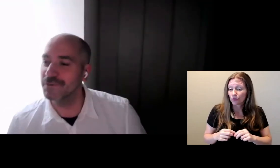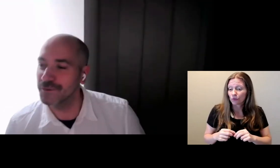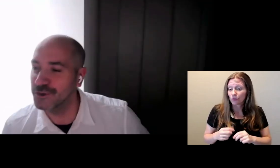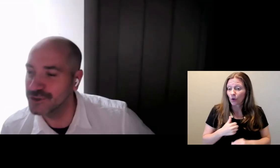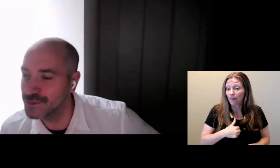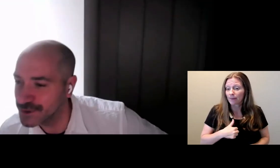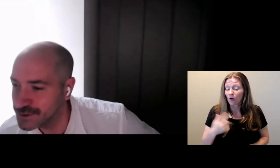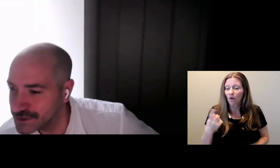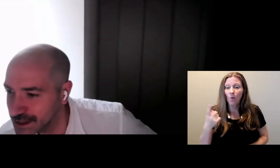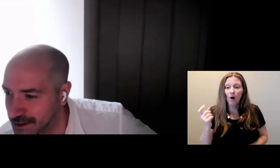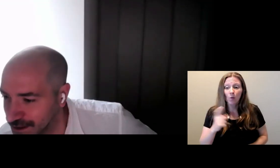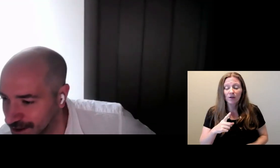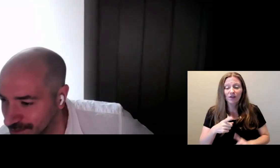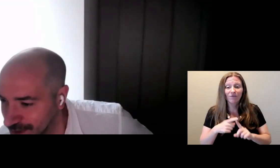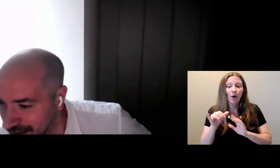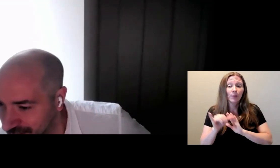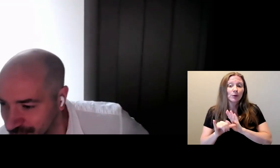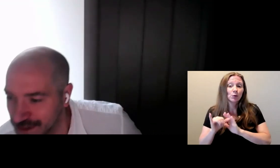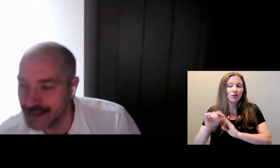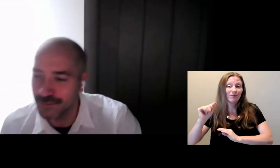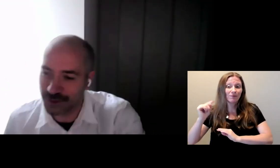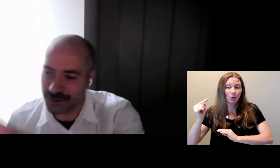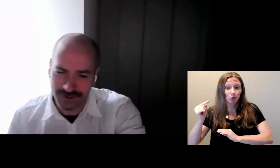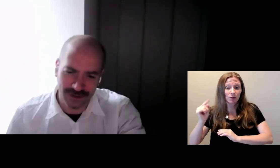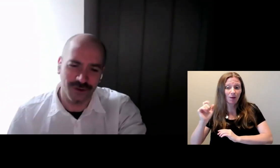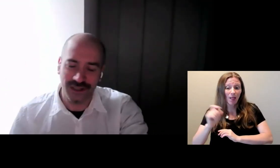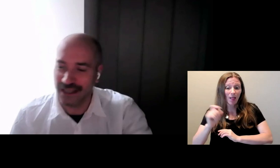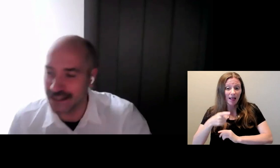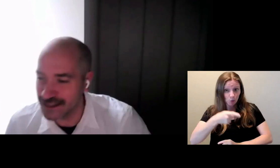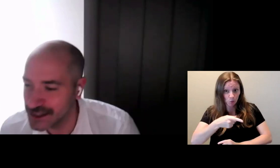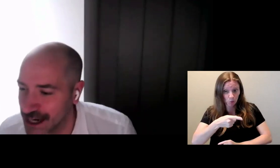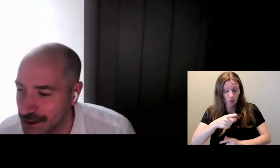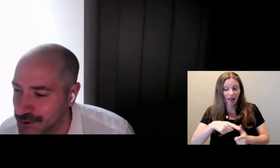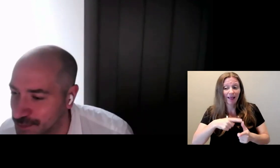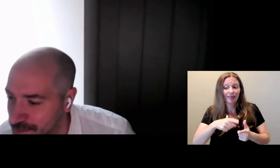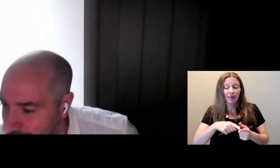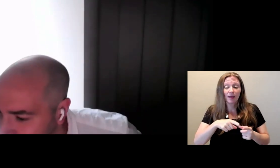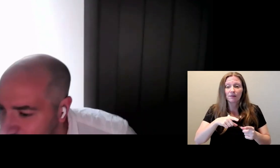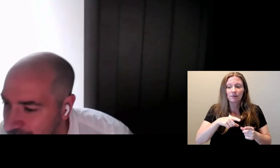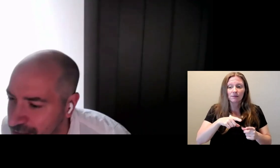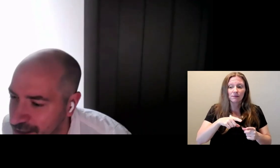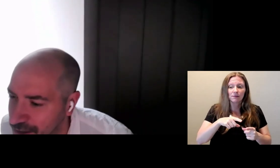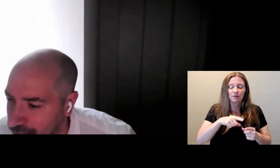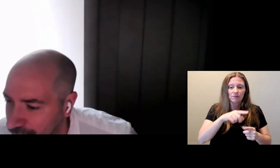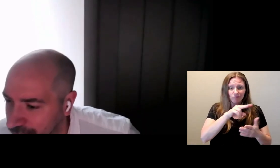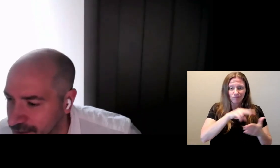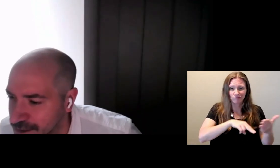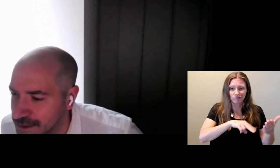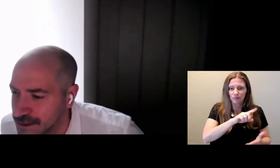I have one from YouTube first, that I'll ask you. And then you can get into the chat ones. But... From Thuy...